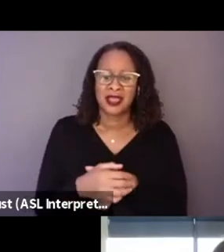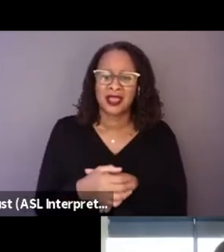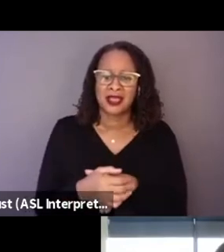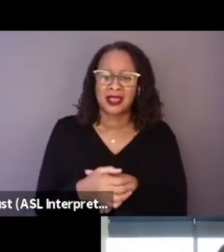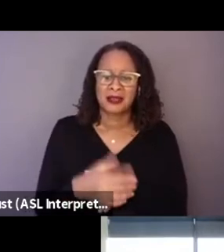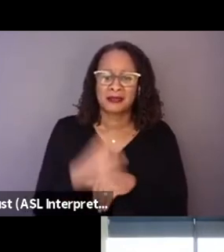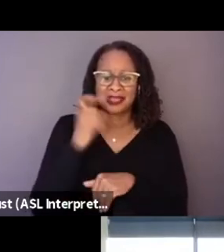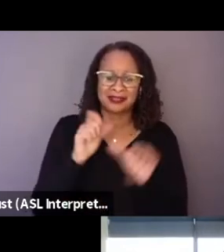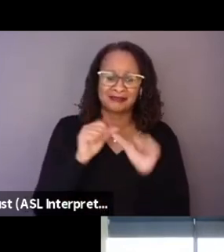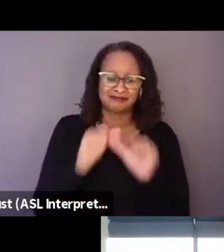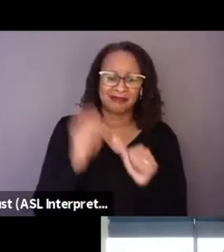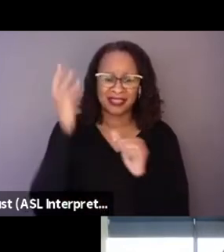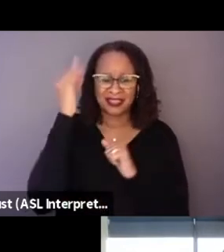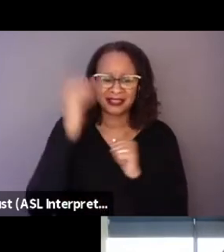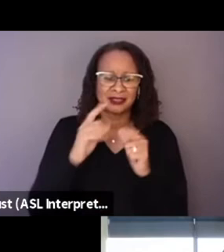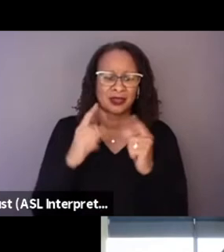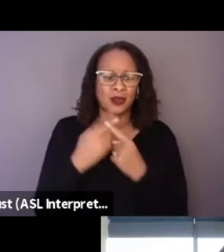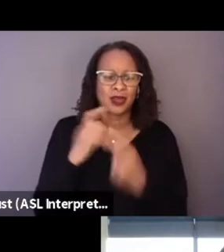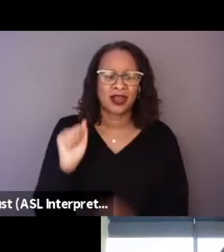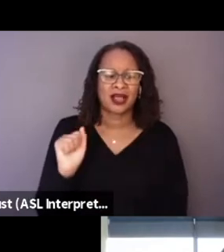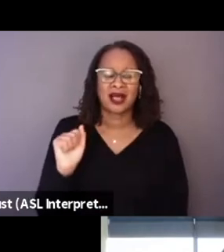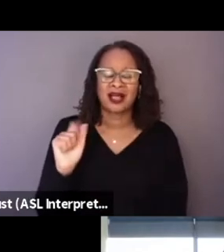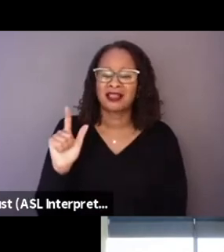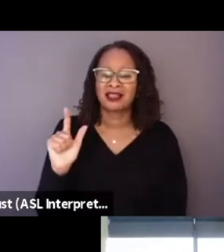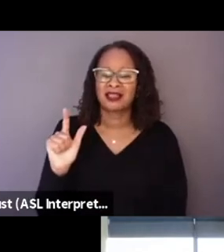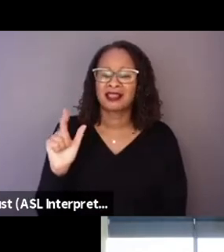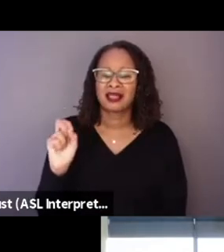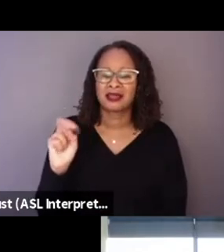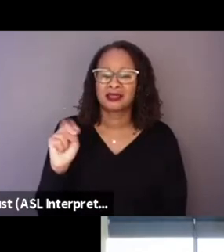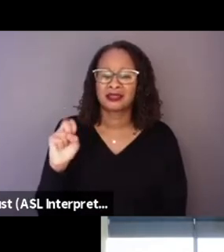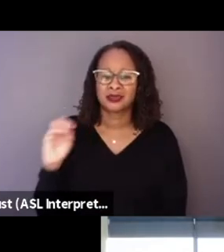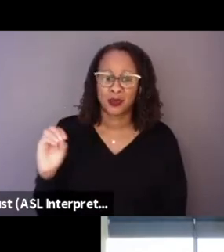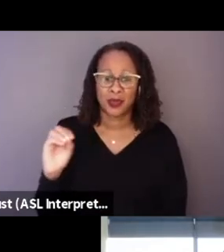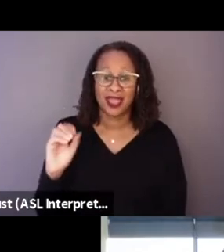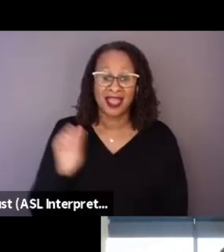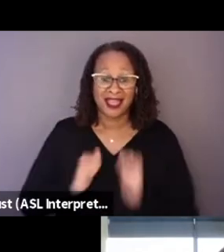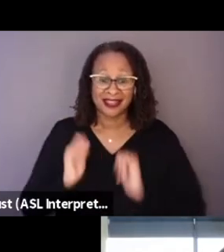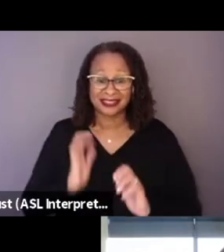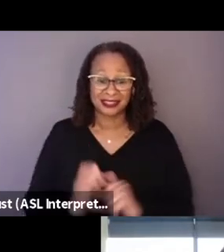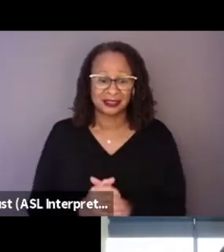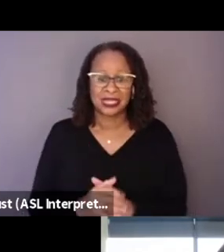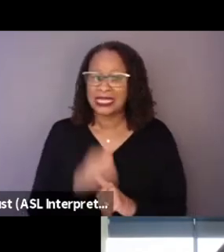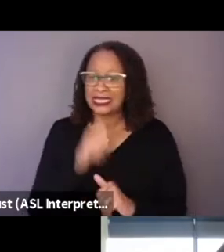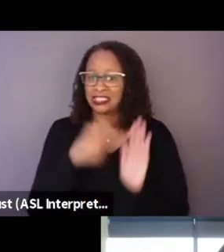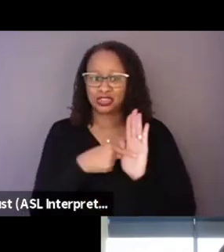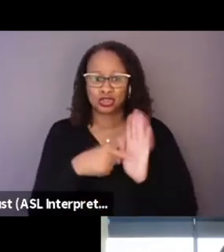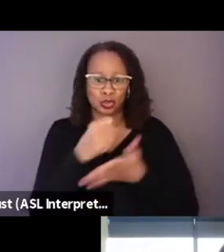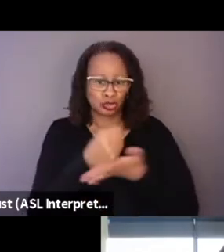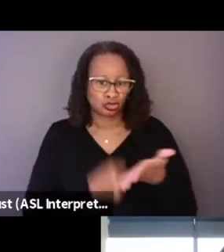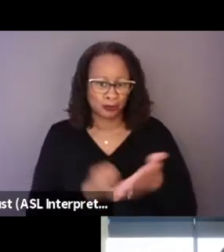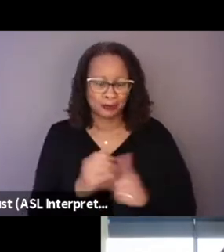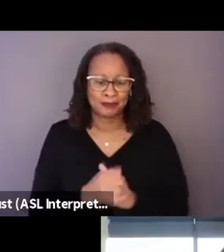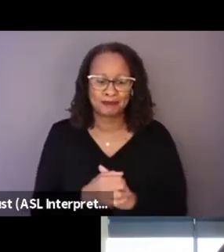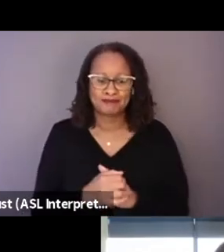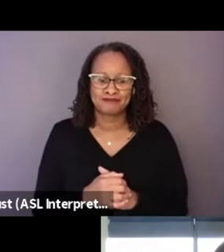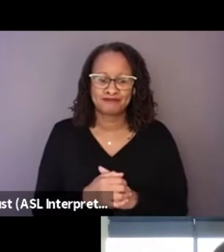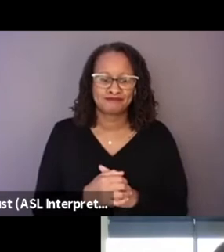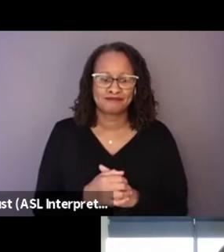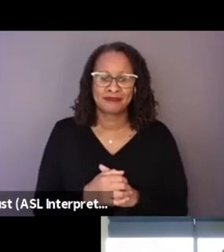when Alonso invited these actors, he didn't show the script. It was like, you have to say yes to a project